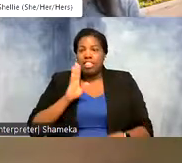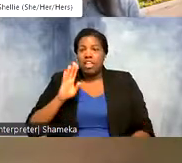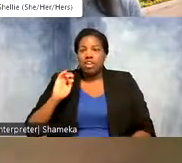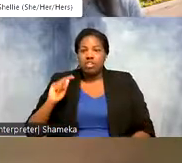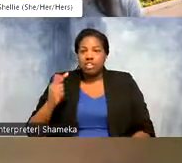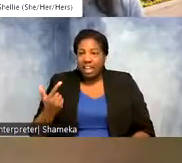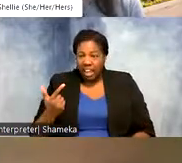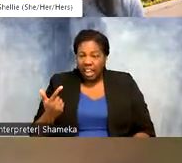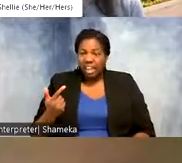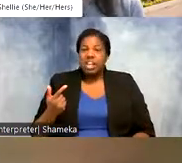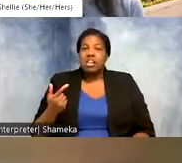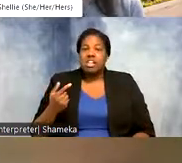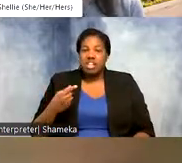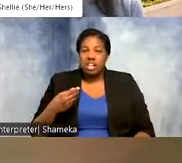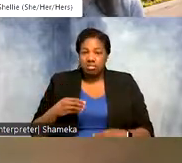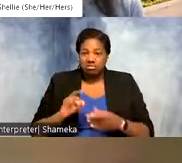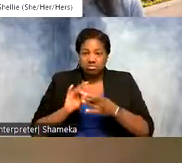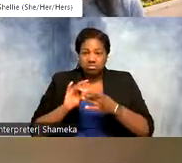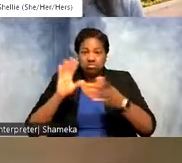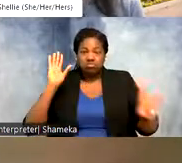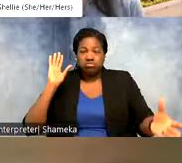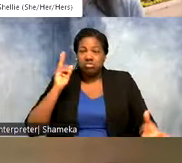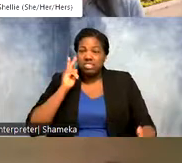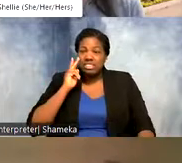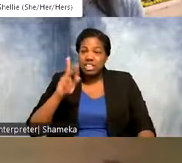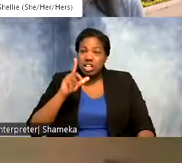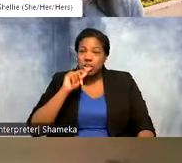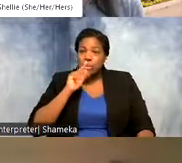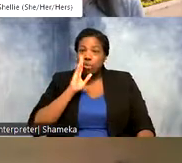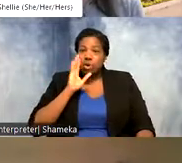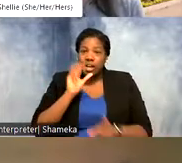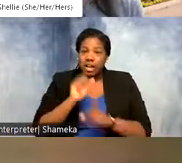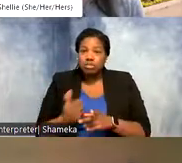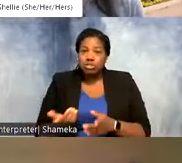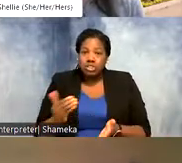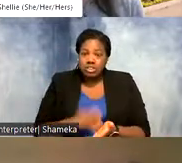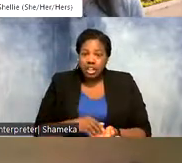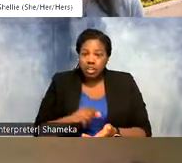letting it go, and then seeing when that bird would be captured again. Or if it died, if someone found